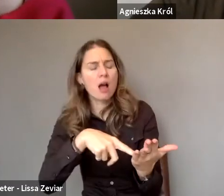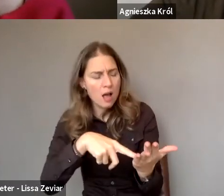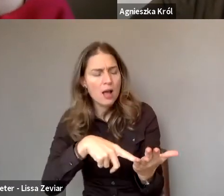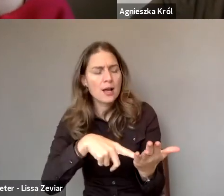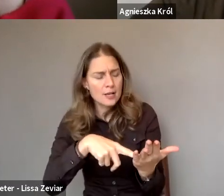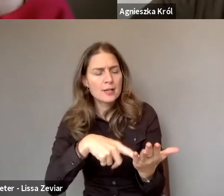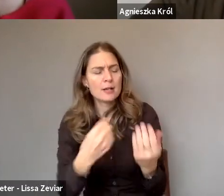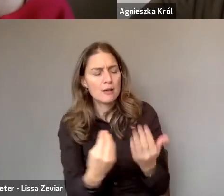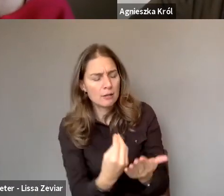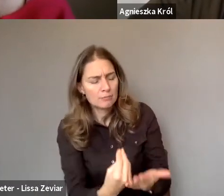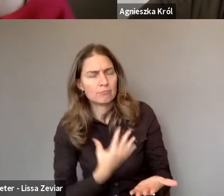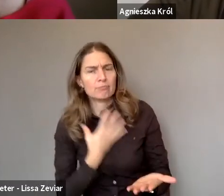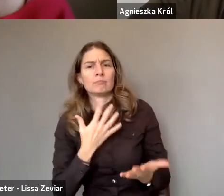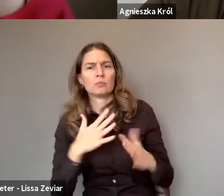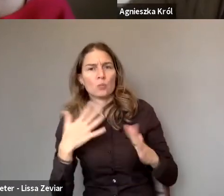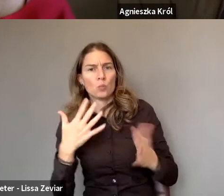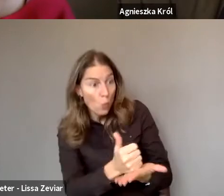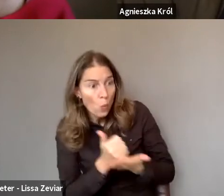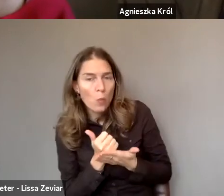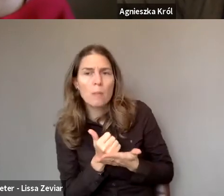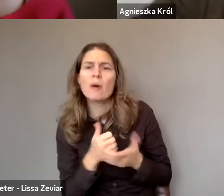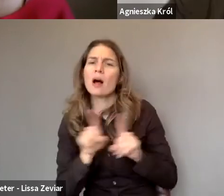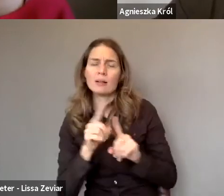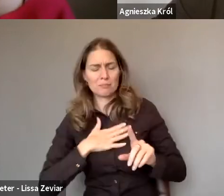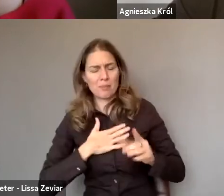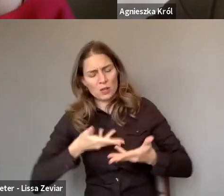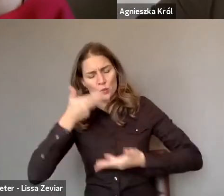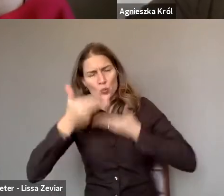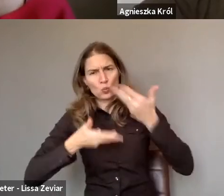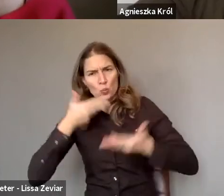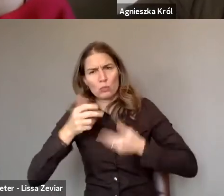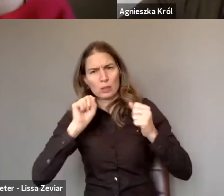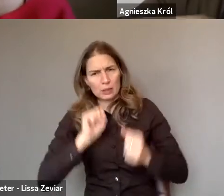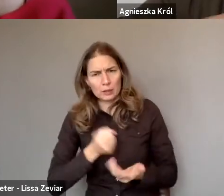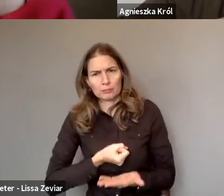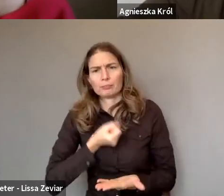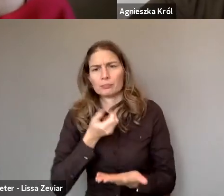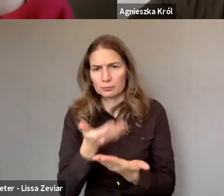In my experience it's very important for trainers and women with disabilities